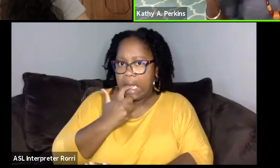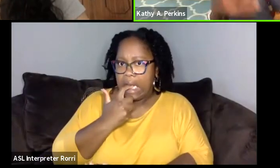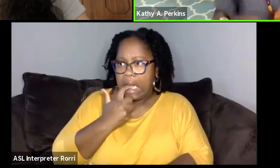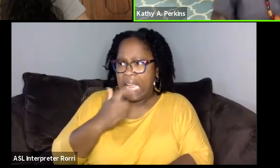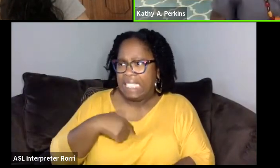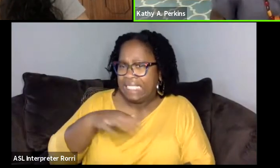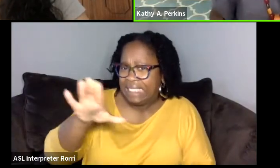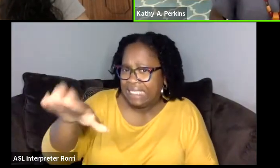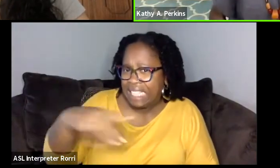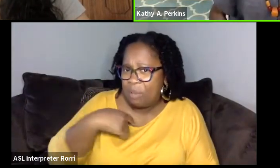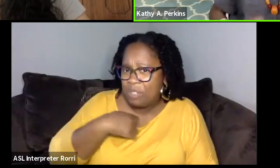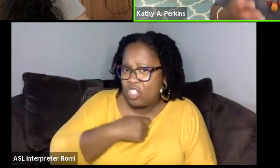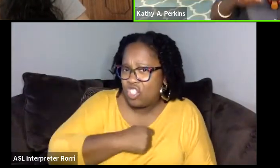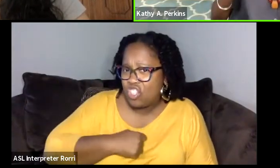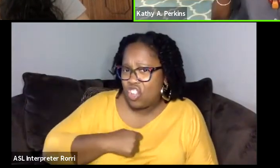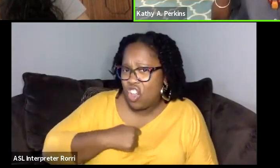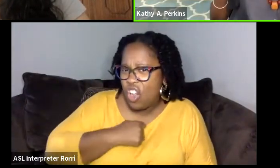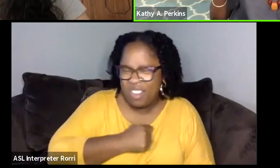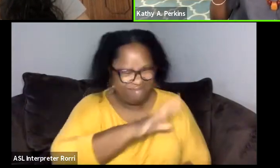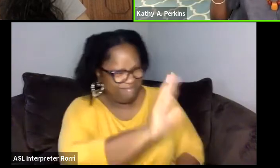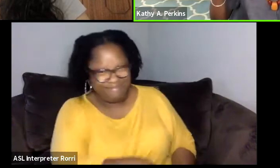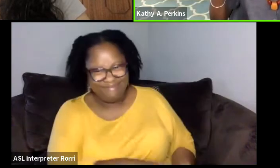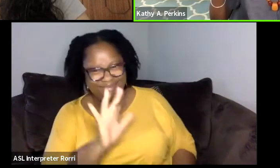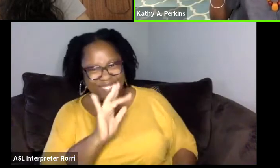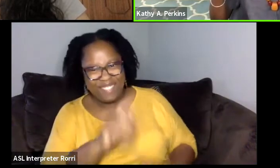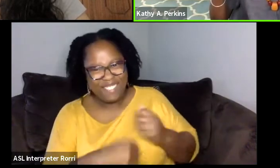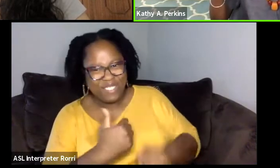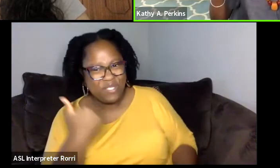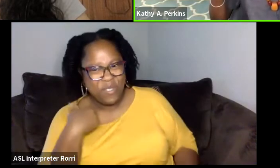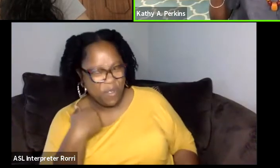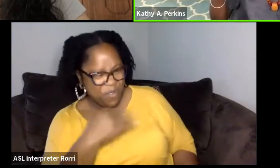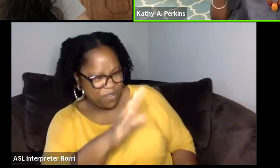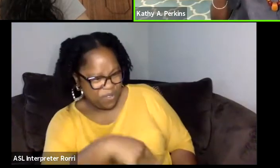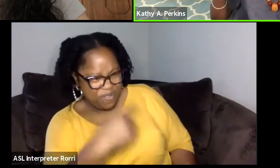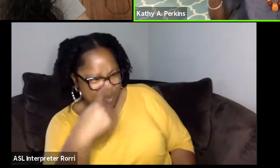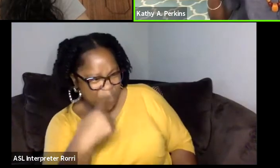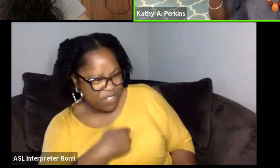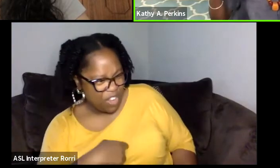I was like, and I said, I was forcing you to write in a way that you're not accustomed to,